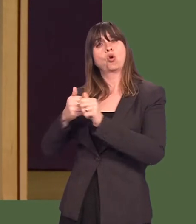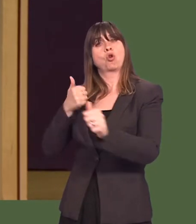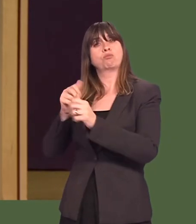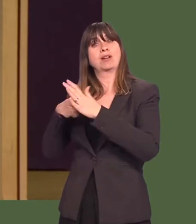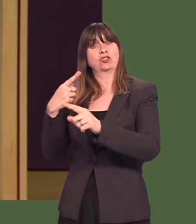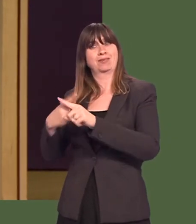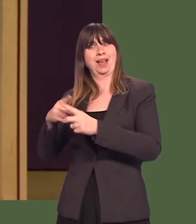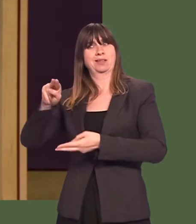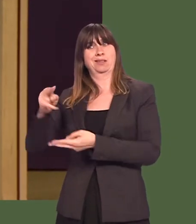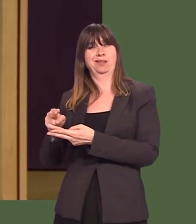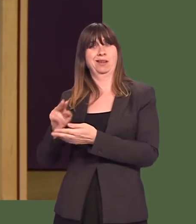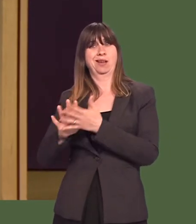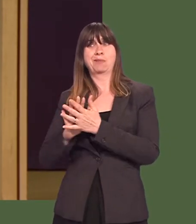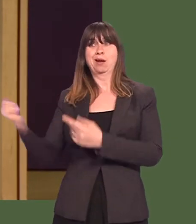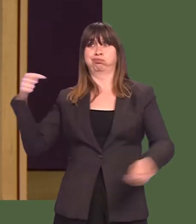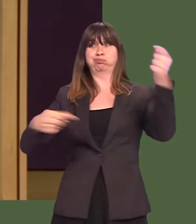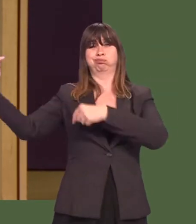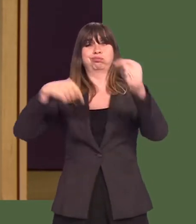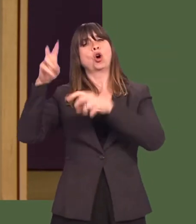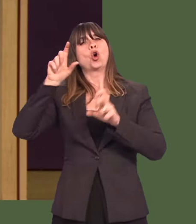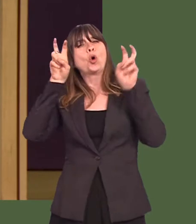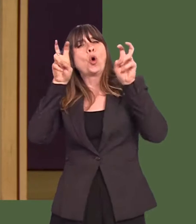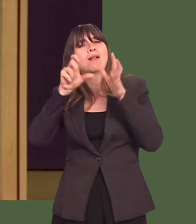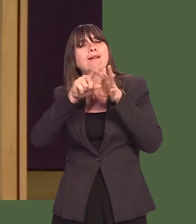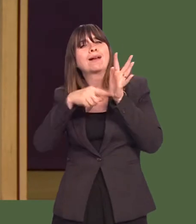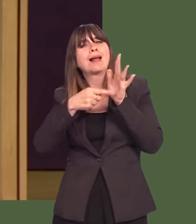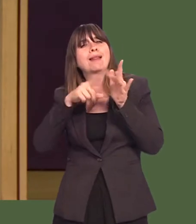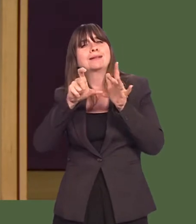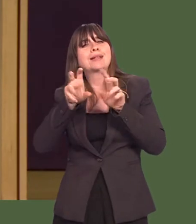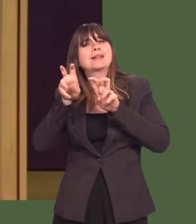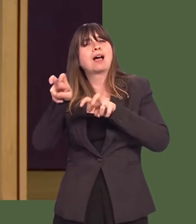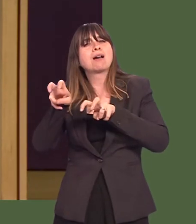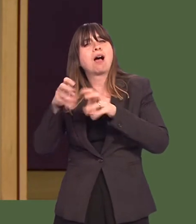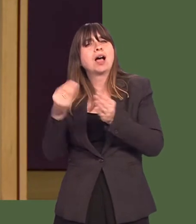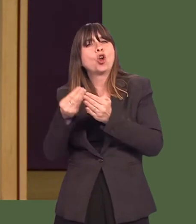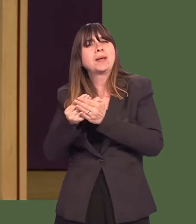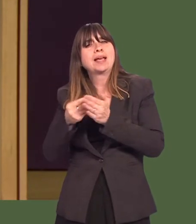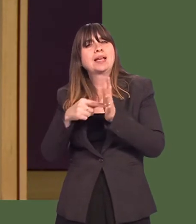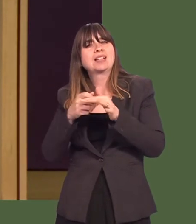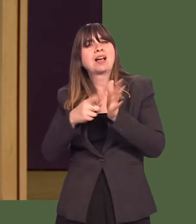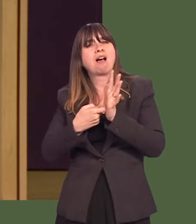rates of corporation tax to kick-start the Celtic tiger economy, which was very successful in that countryó.